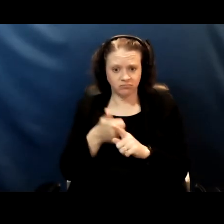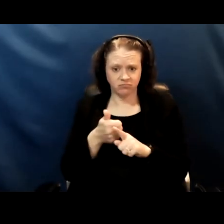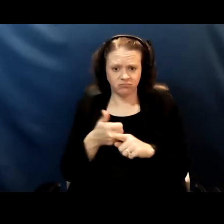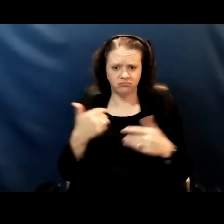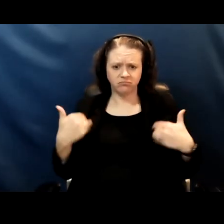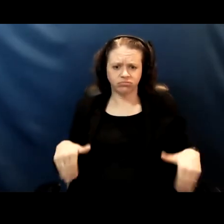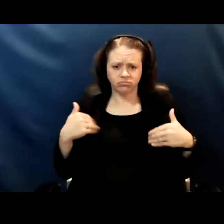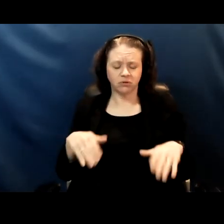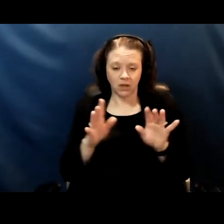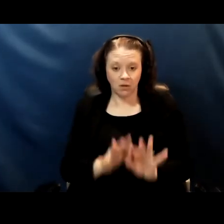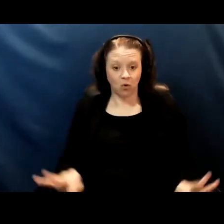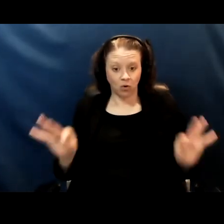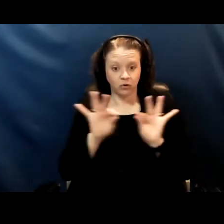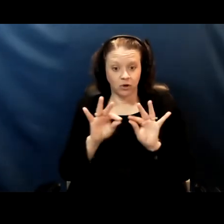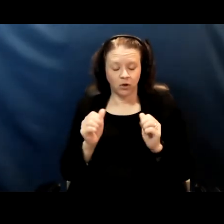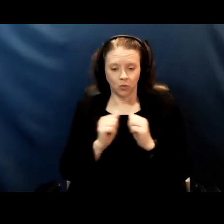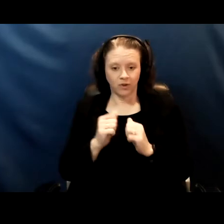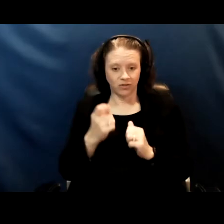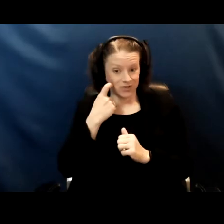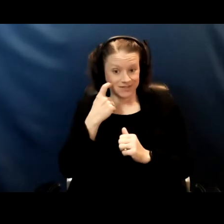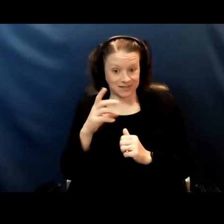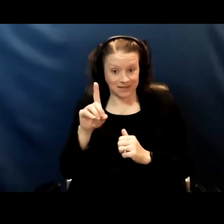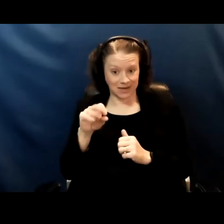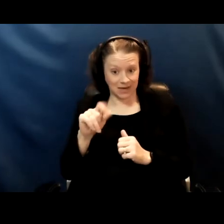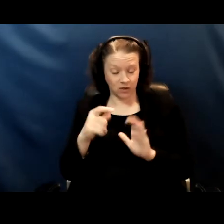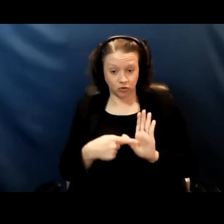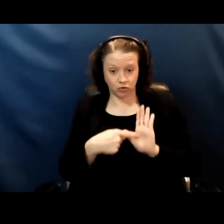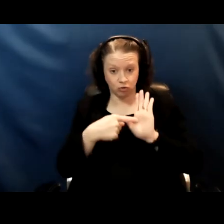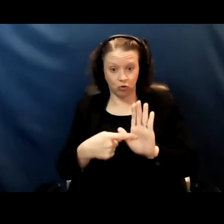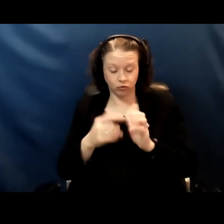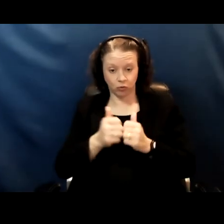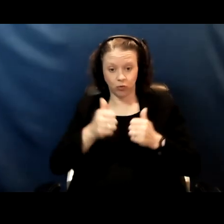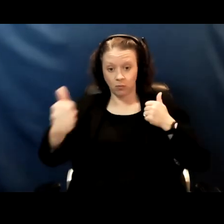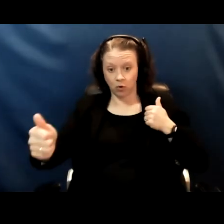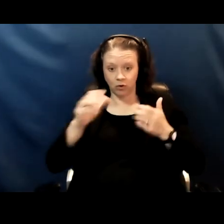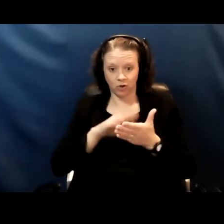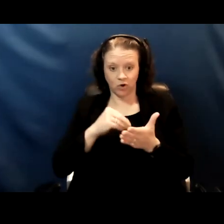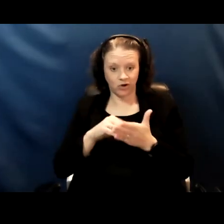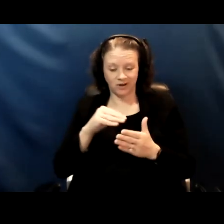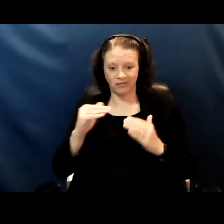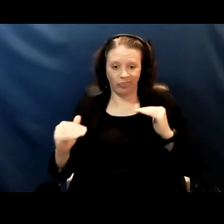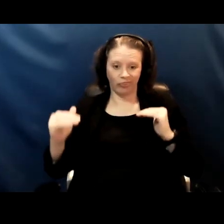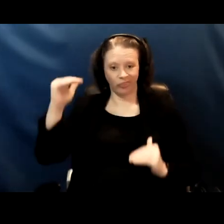And with recent data showing that remote learning is inferior to in-person learning